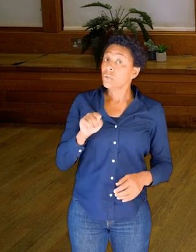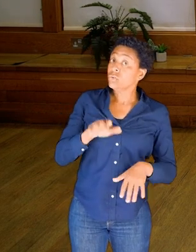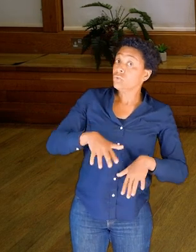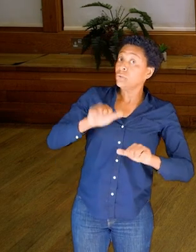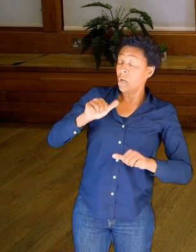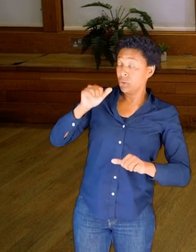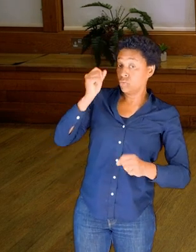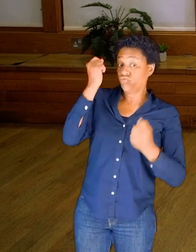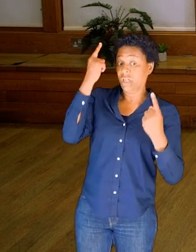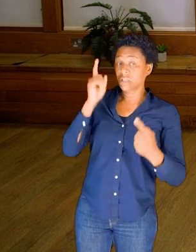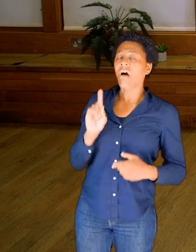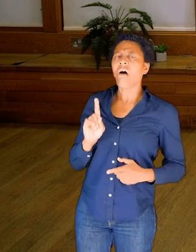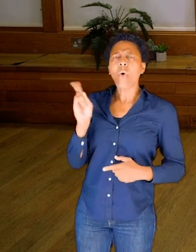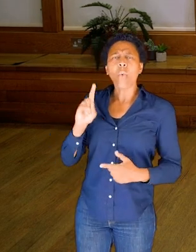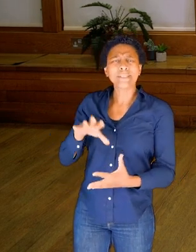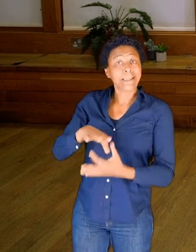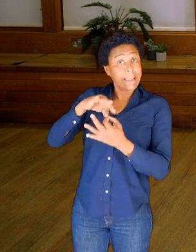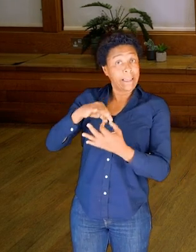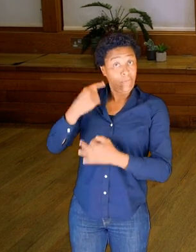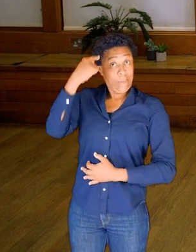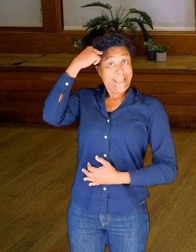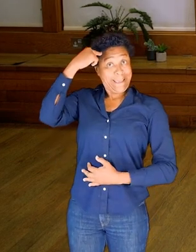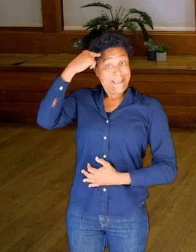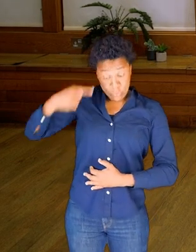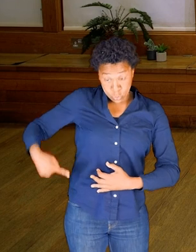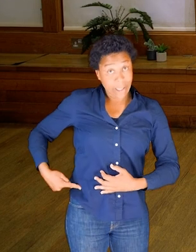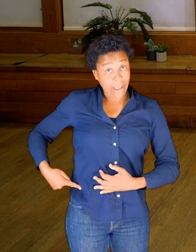is the thick spine.